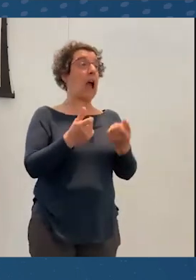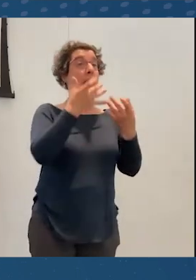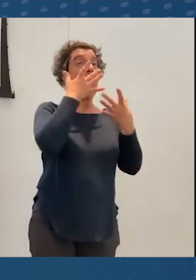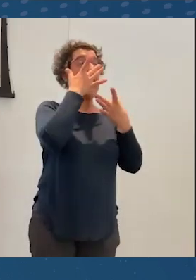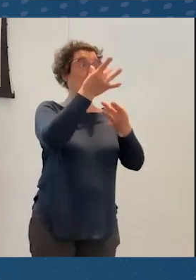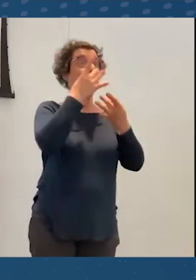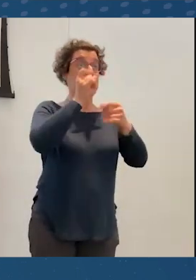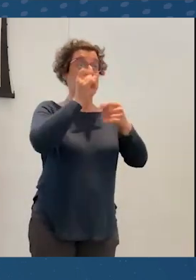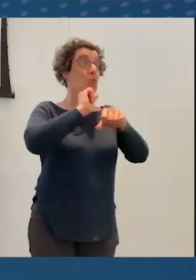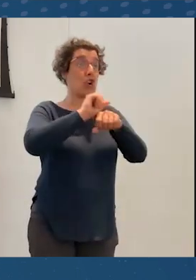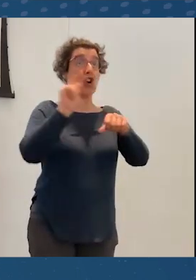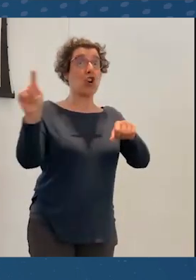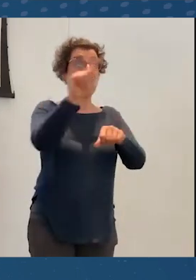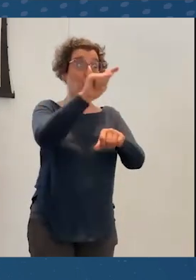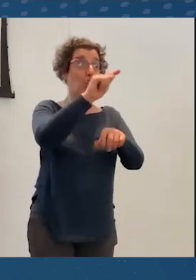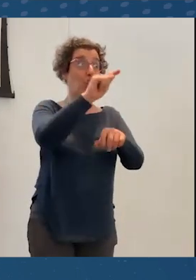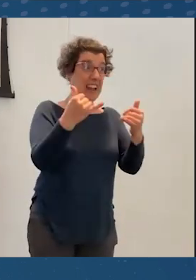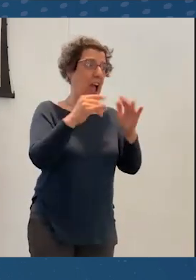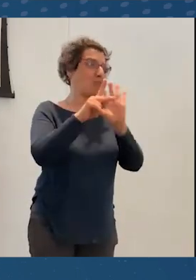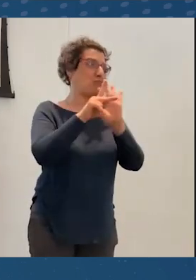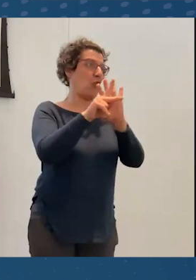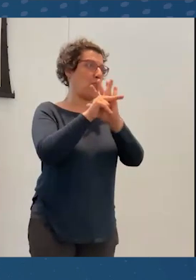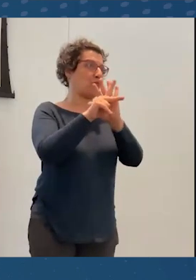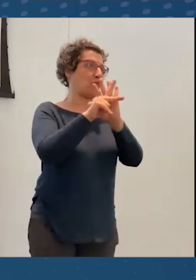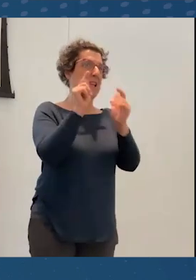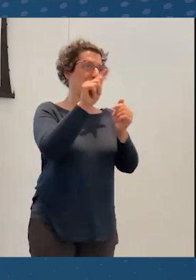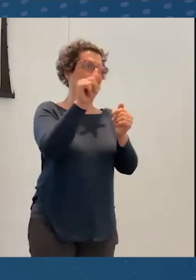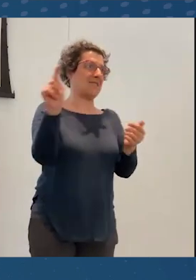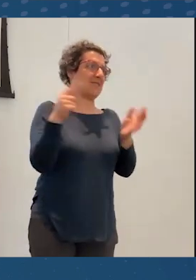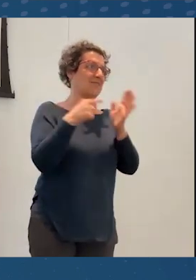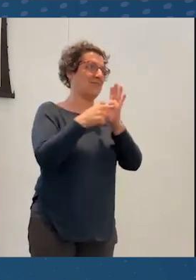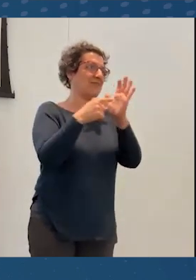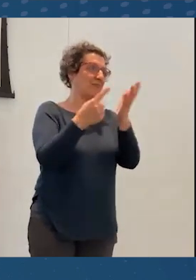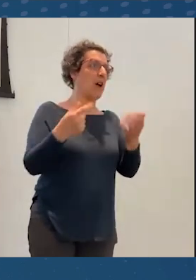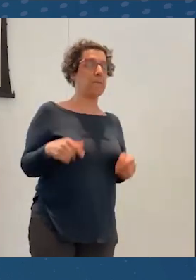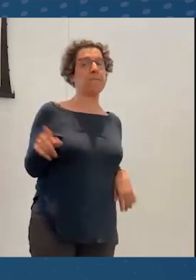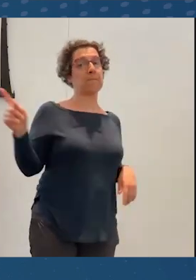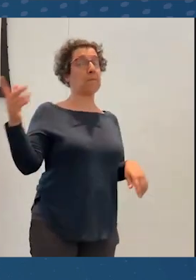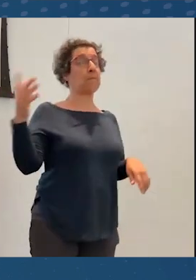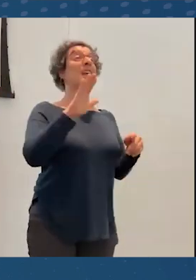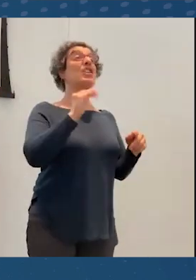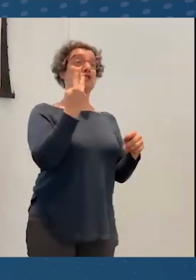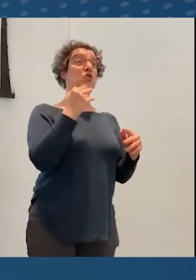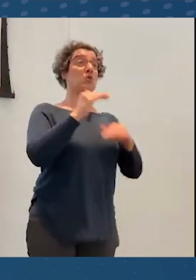is being prototyped currently. I know there's two steps forward, one step back in terms